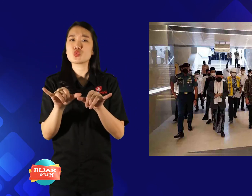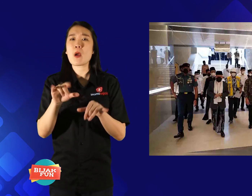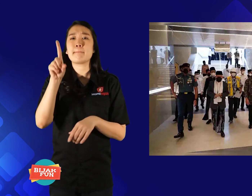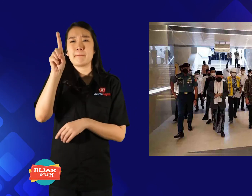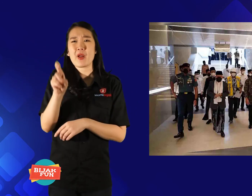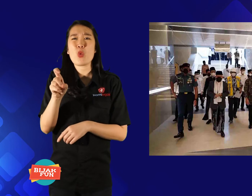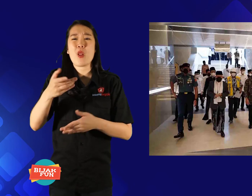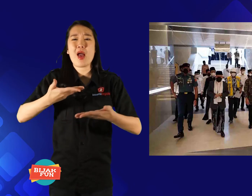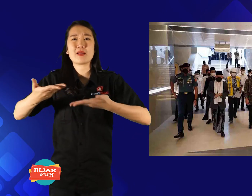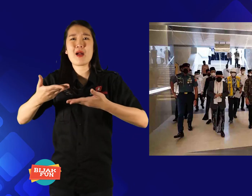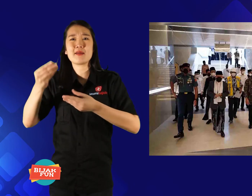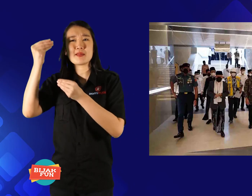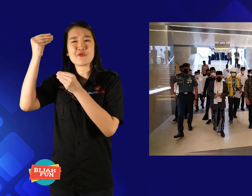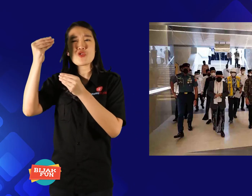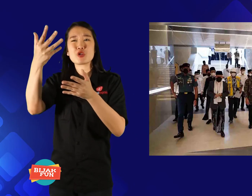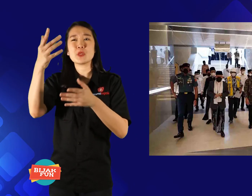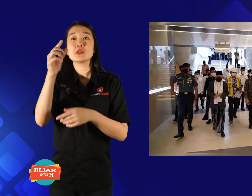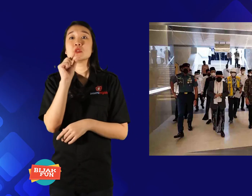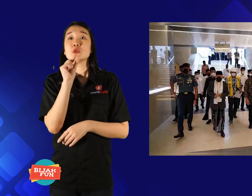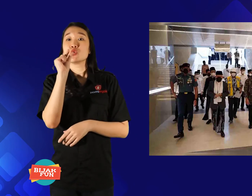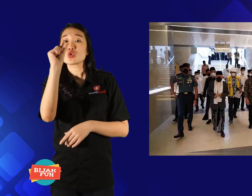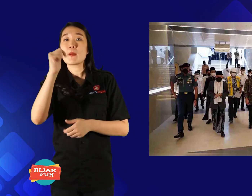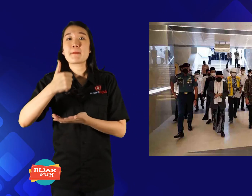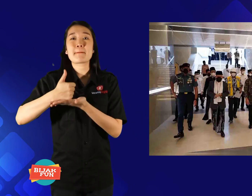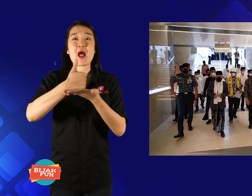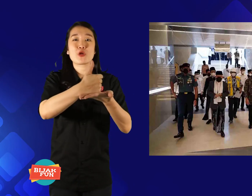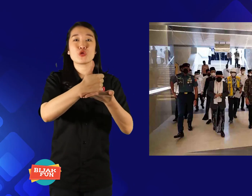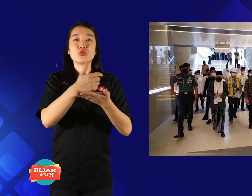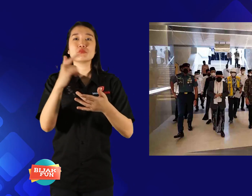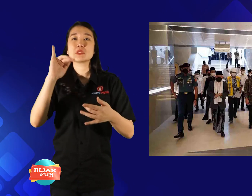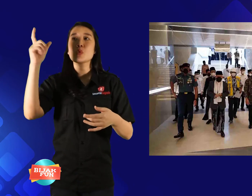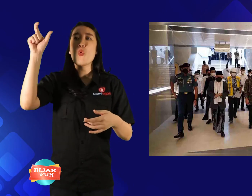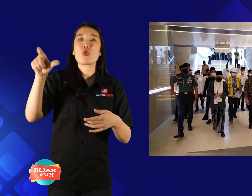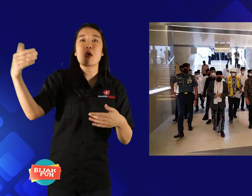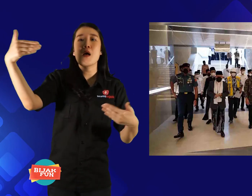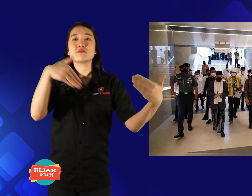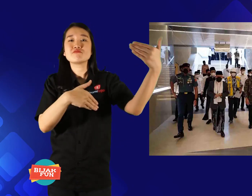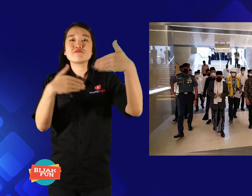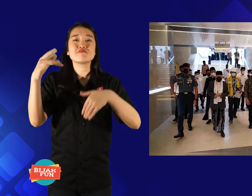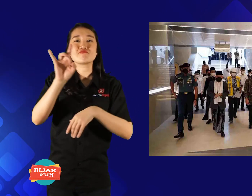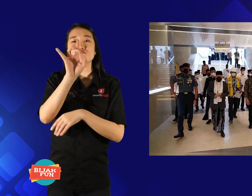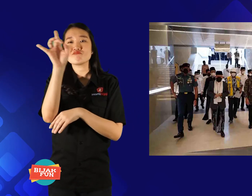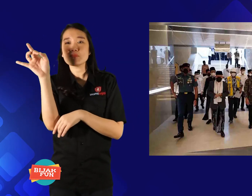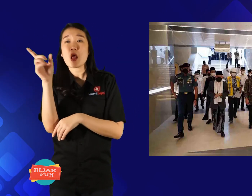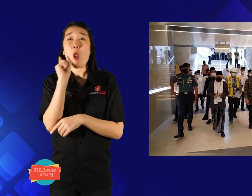There also needs to be an information service. To help other visitors